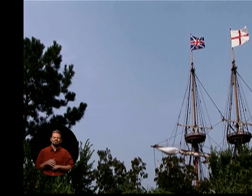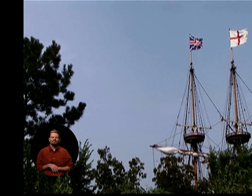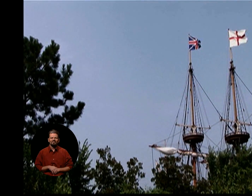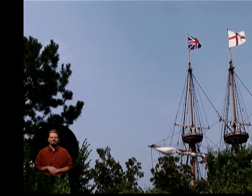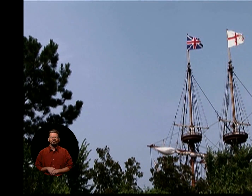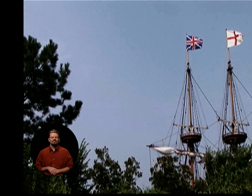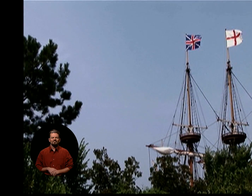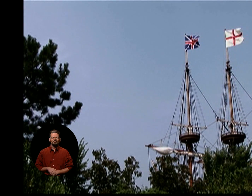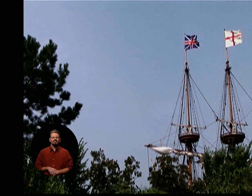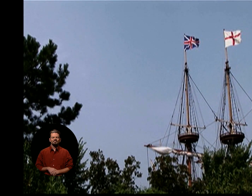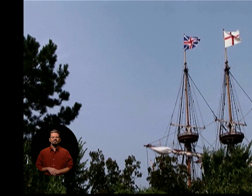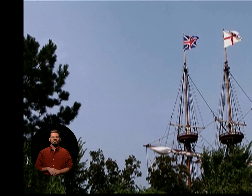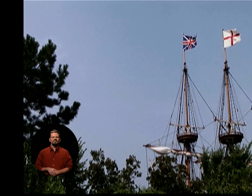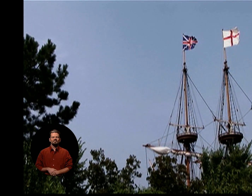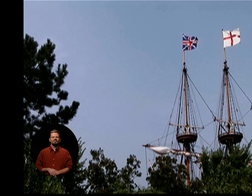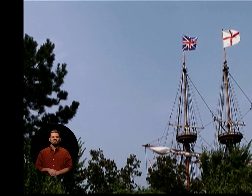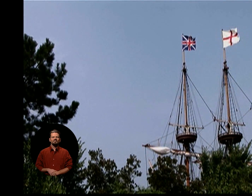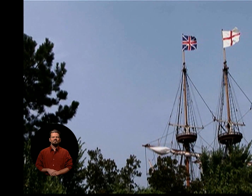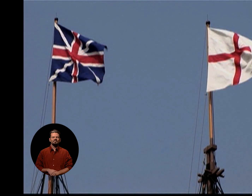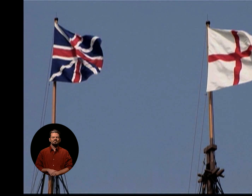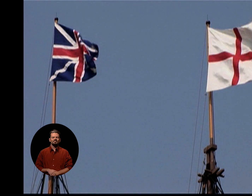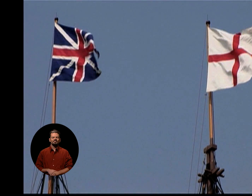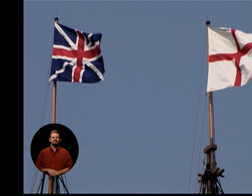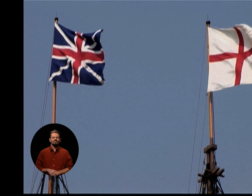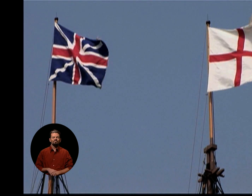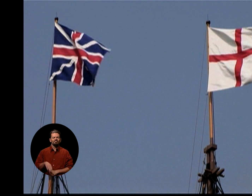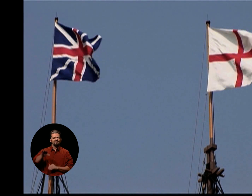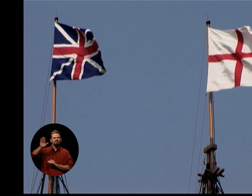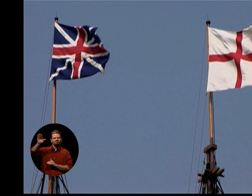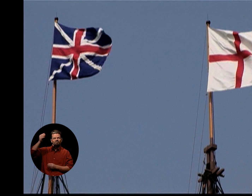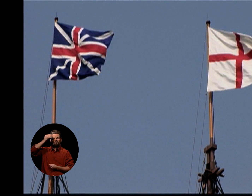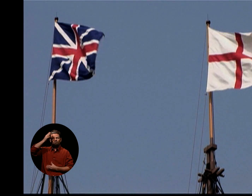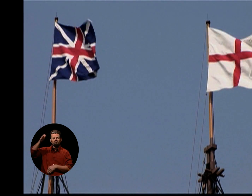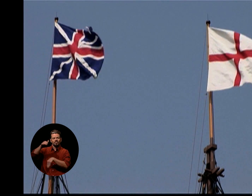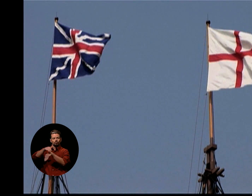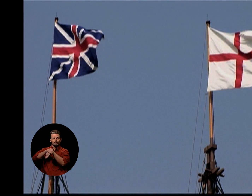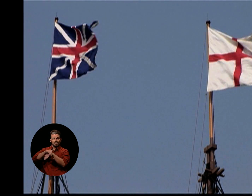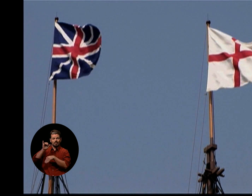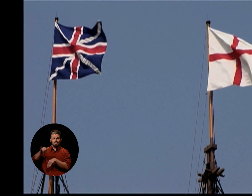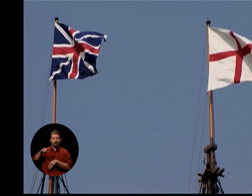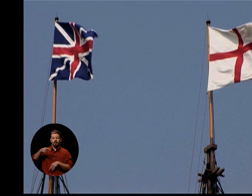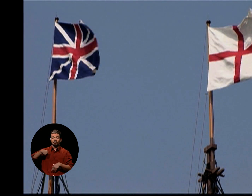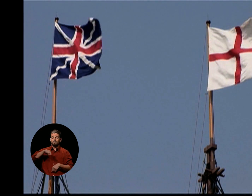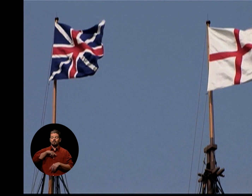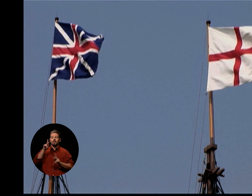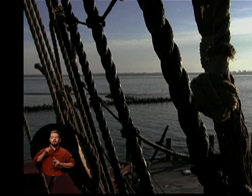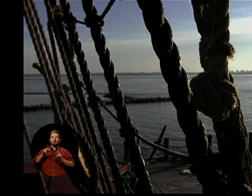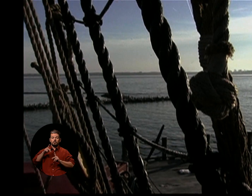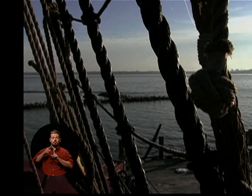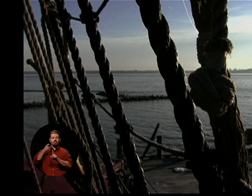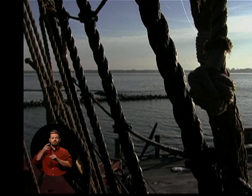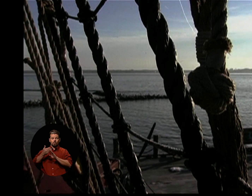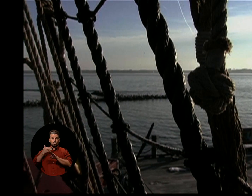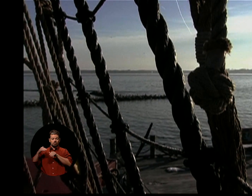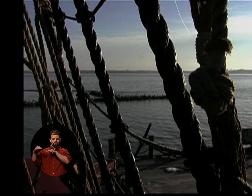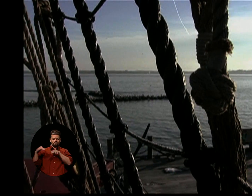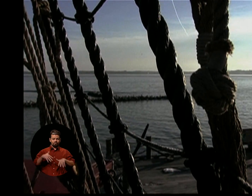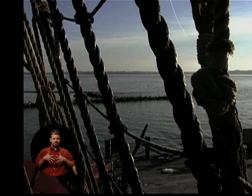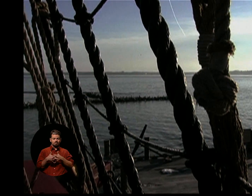TO REMIND HIS MAJESTY THAT OUR ANCESTORS BEFORE THEIR IMMIGRATION TO AMERICA, WERE THE FREE INHABITANTS OF THE BRITISH DOMINIONS